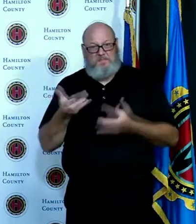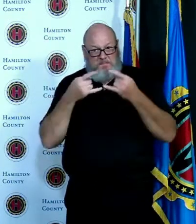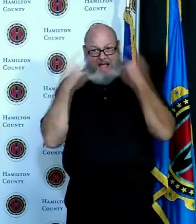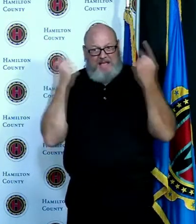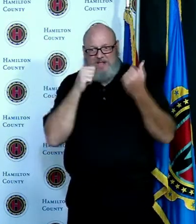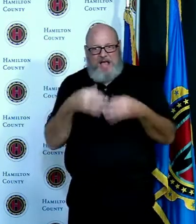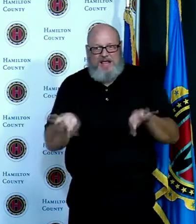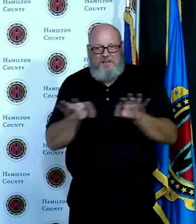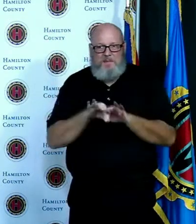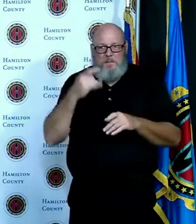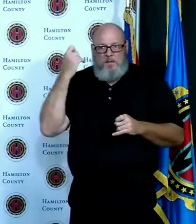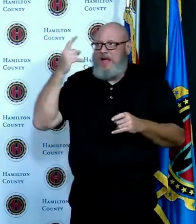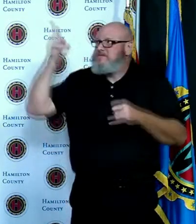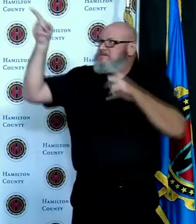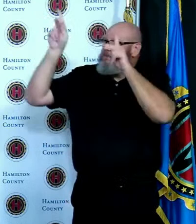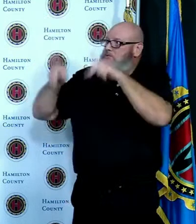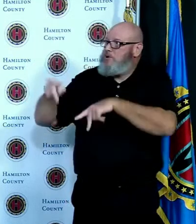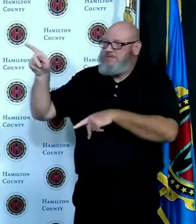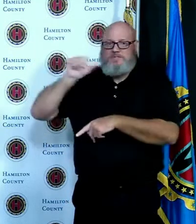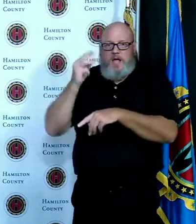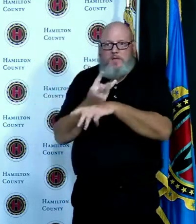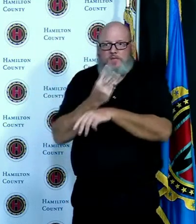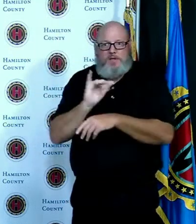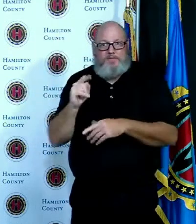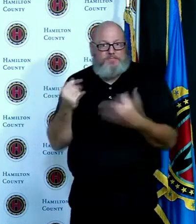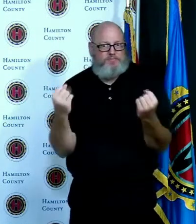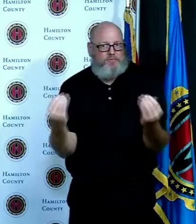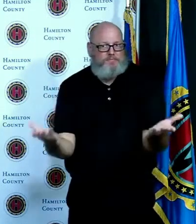and then locally we're saying they're tremendously important and we're wearing them all the time